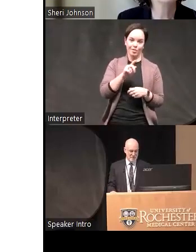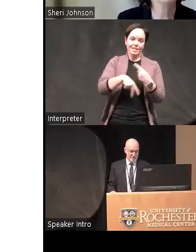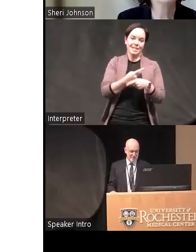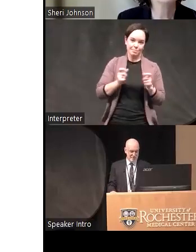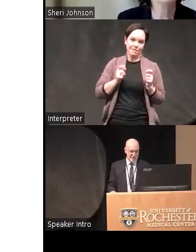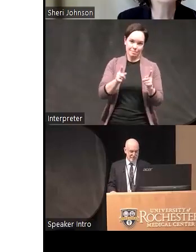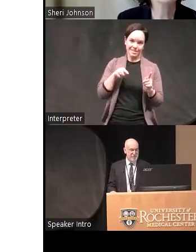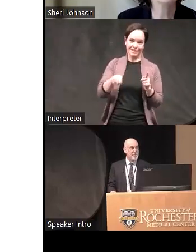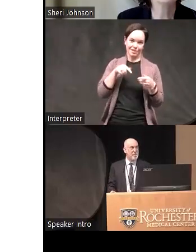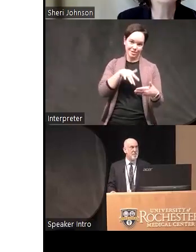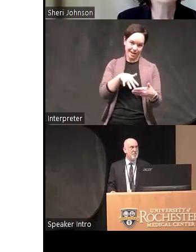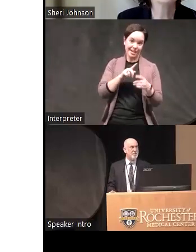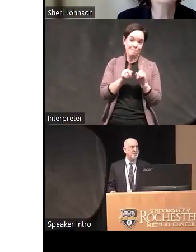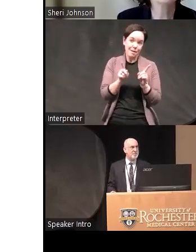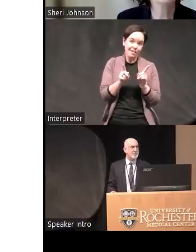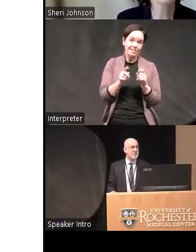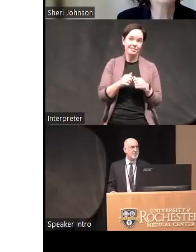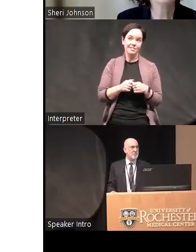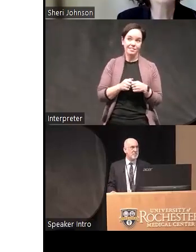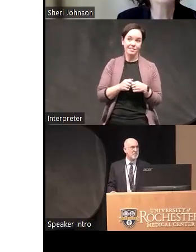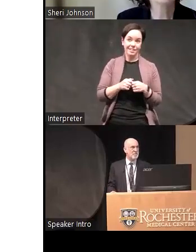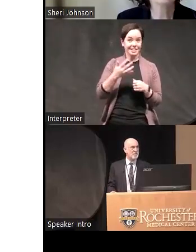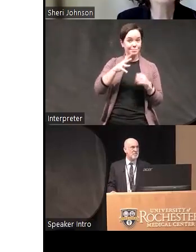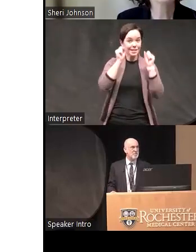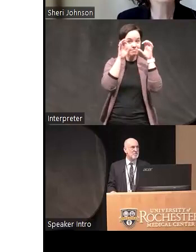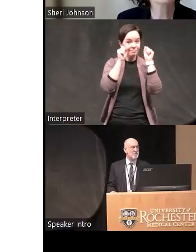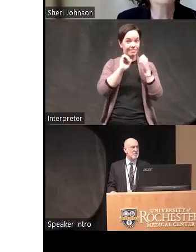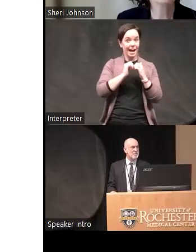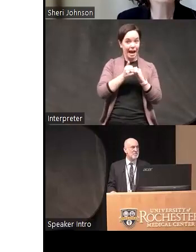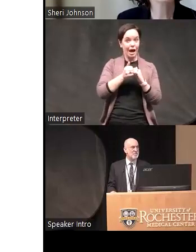you're describing however it's it's pretty remarkable how well stimulants work for that